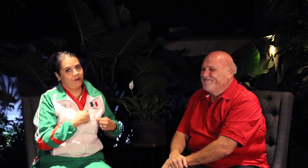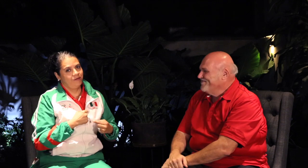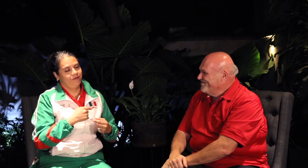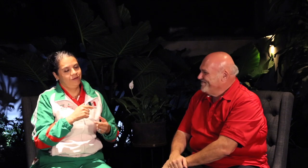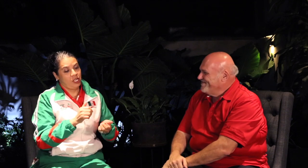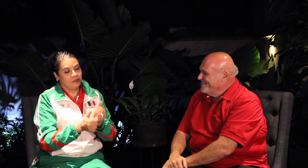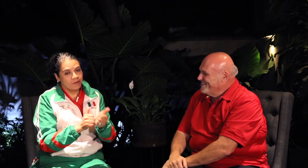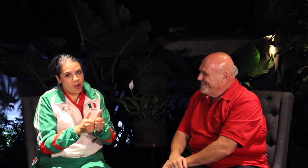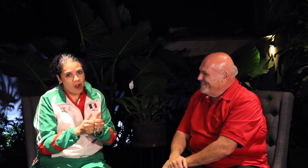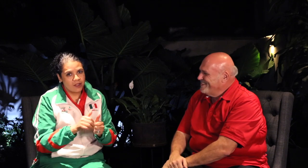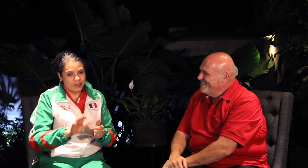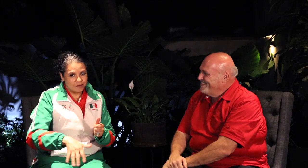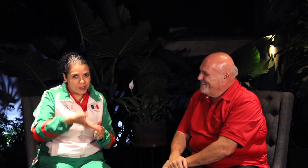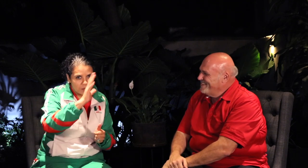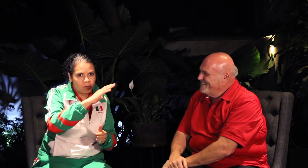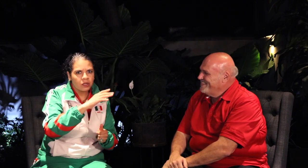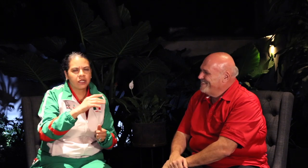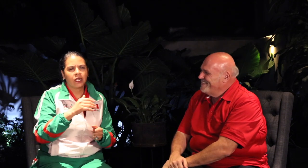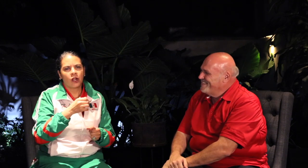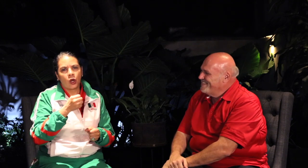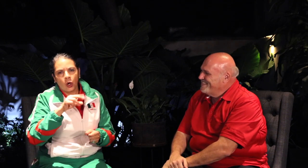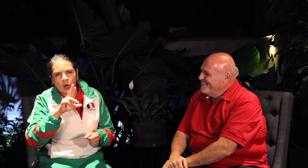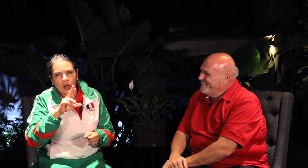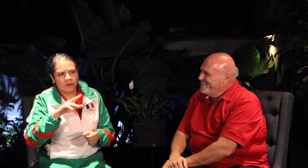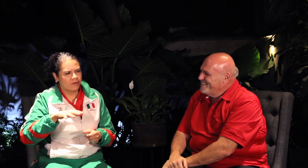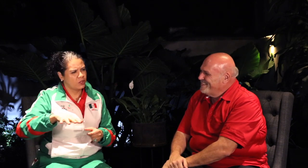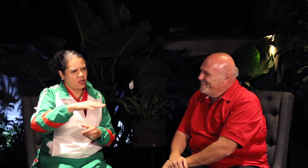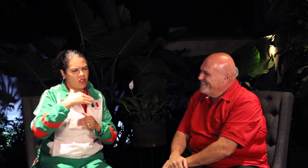Thank you! [Xochitl]: I love sports and I love to